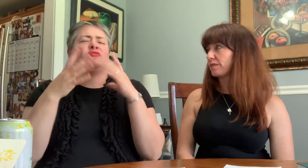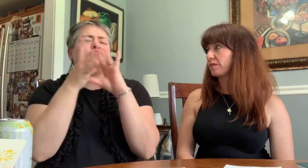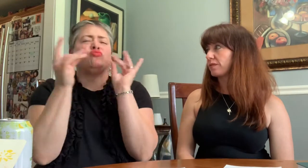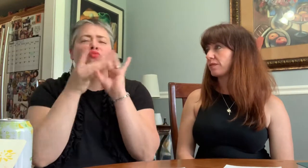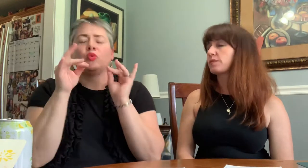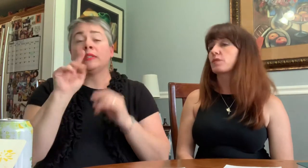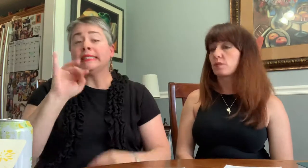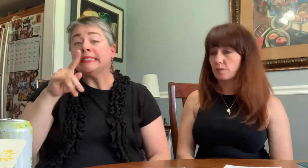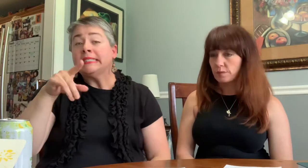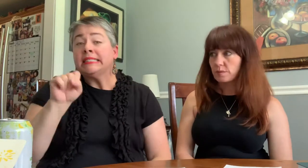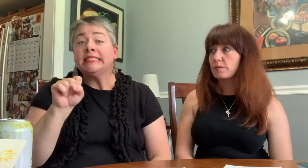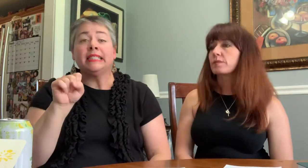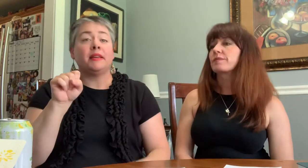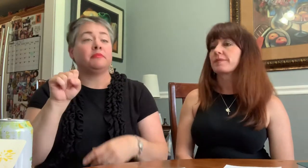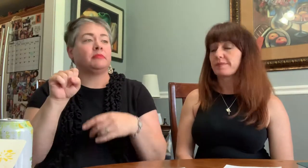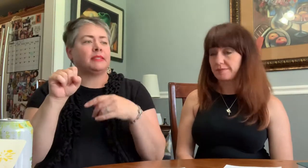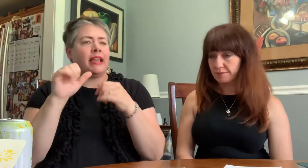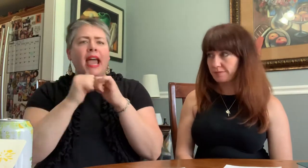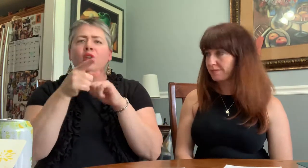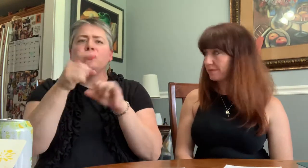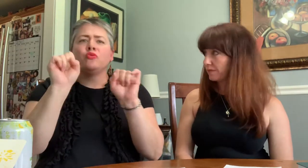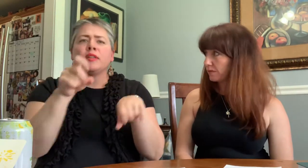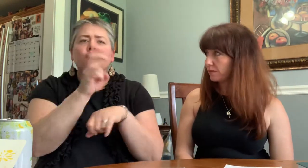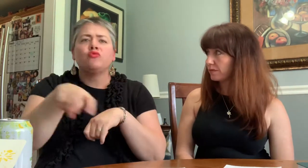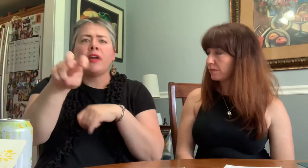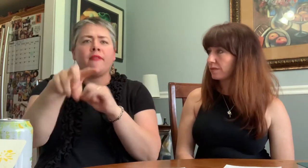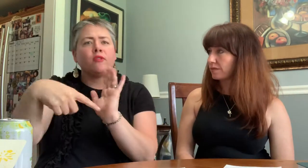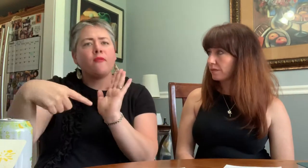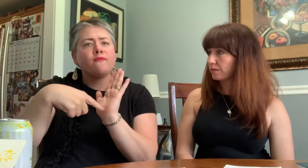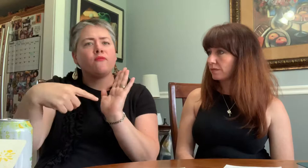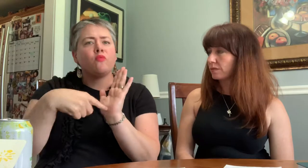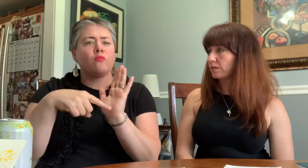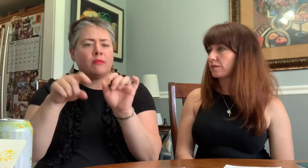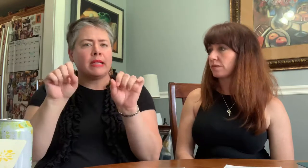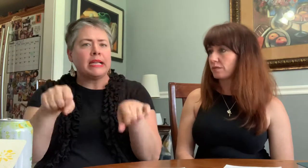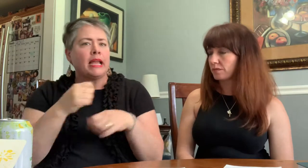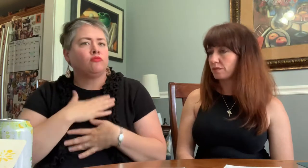Our tips on how you can travel affordably